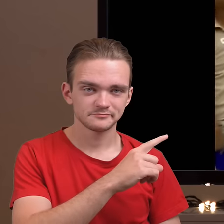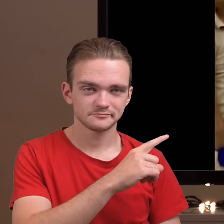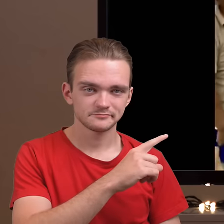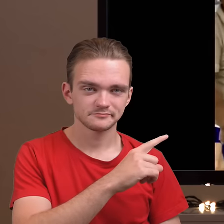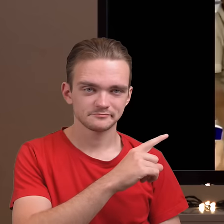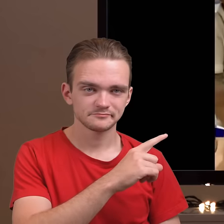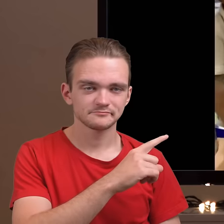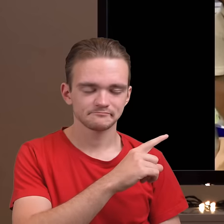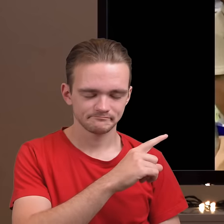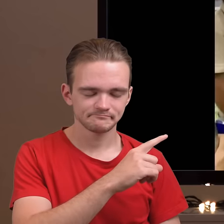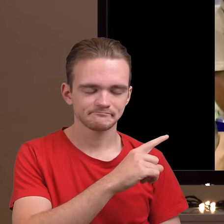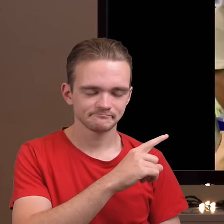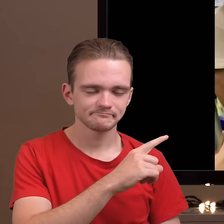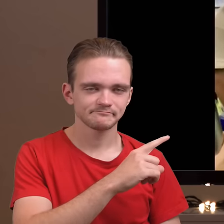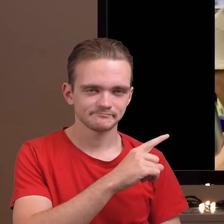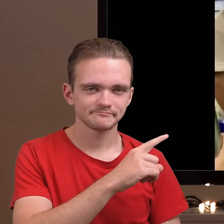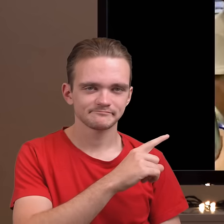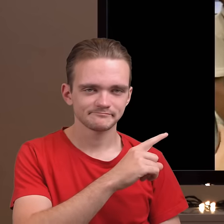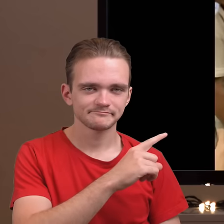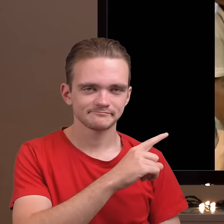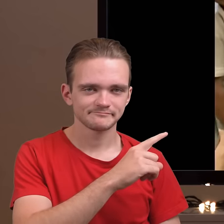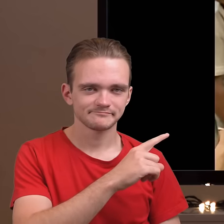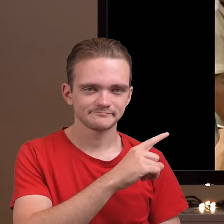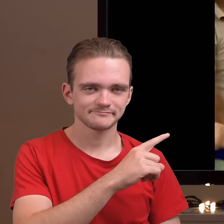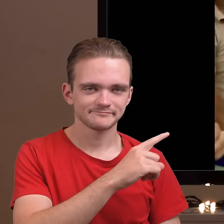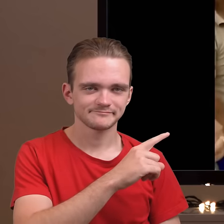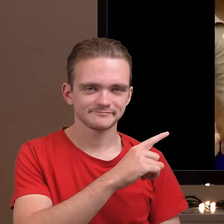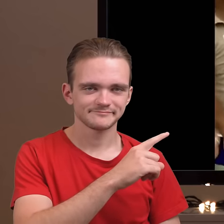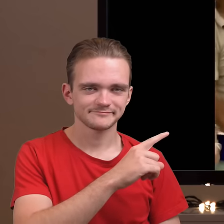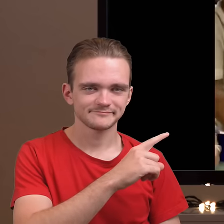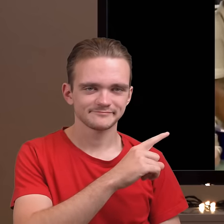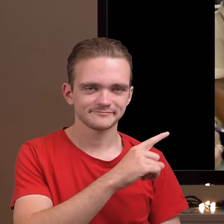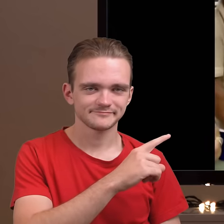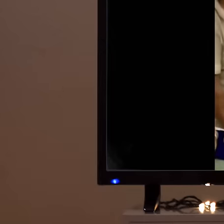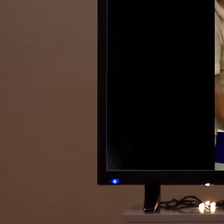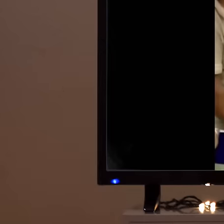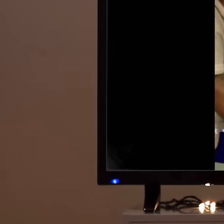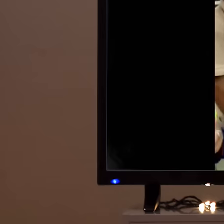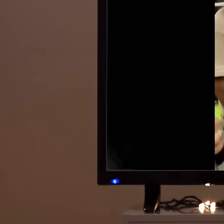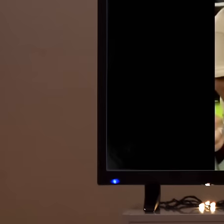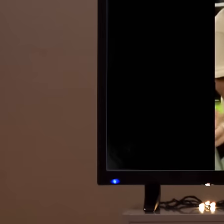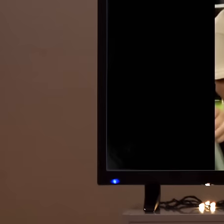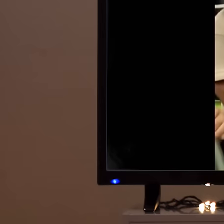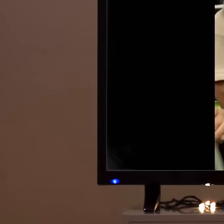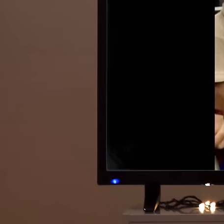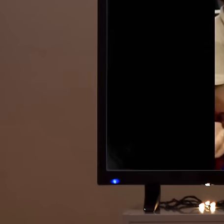Mexico City we are like this in a hotbed there are people from Michoacán there are people why Because in